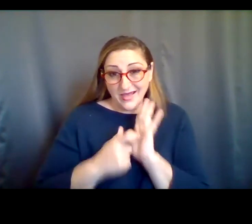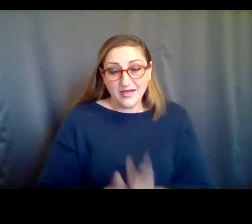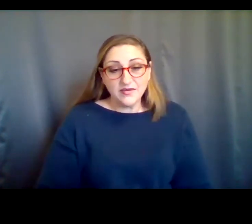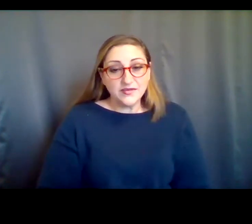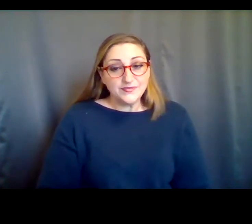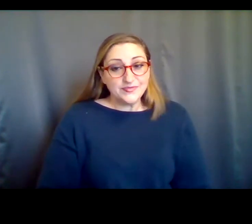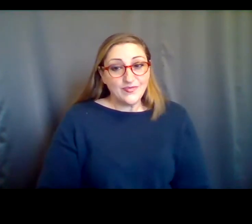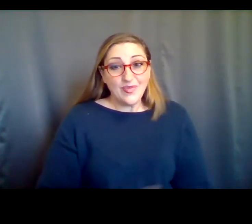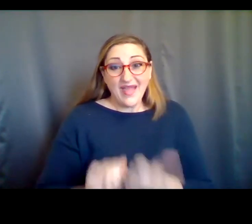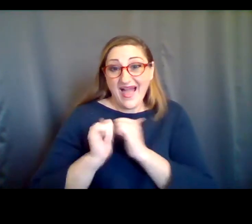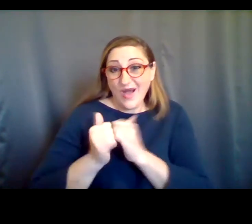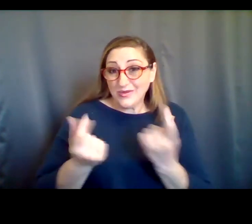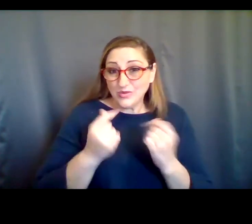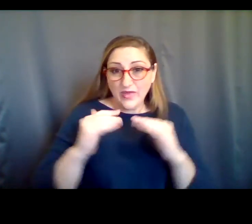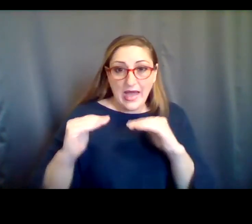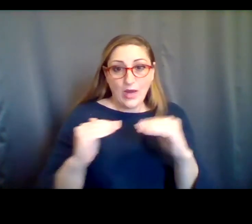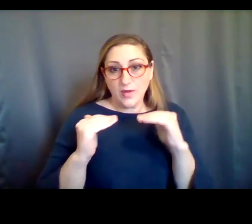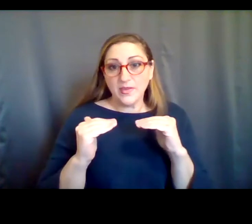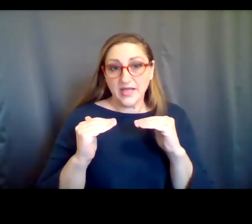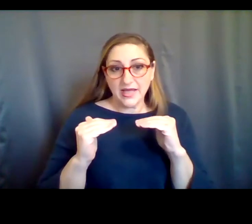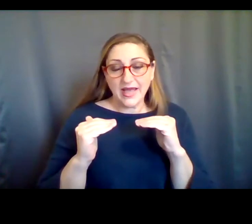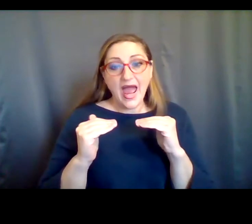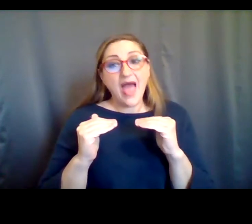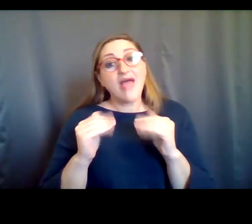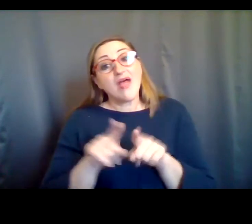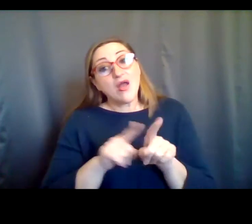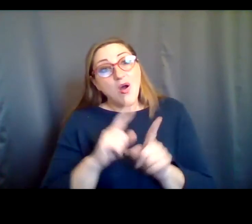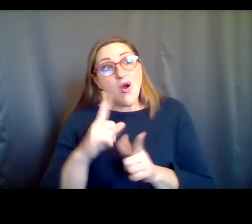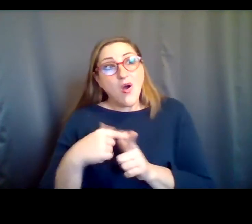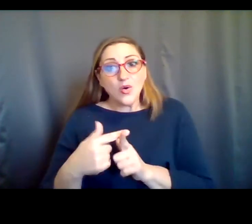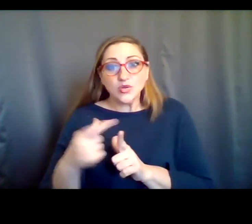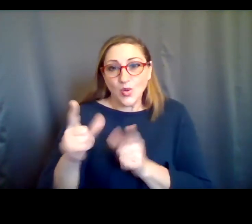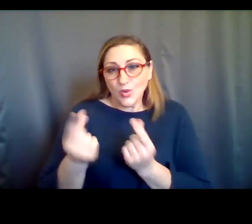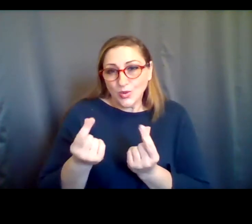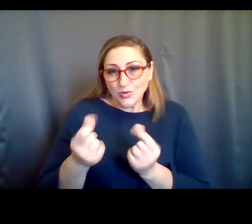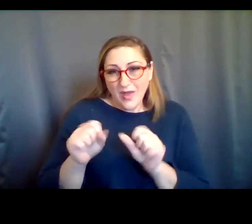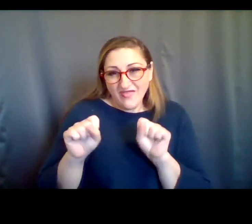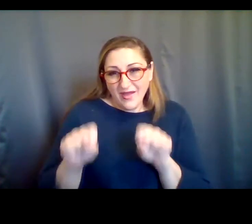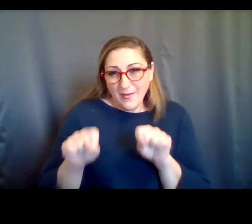to do it equitably. And then from a practical perspective, we need to make sure we have the